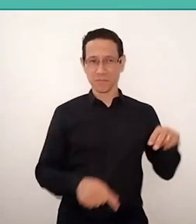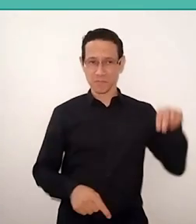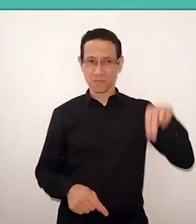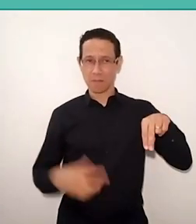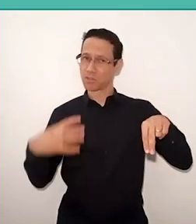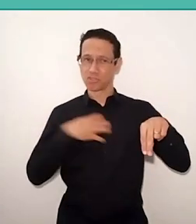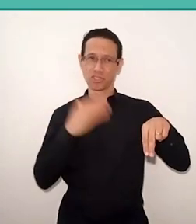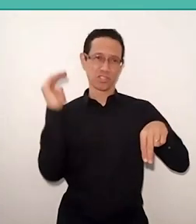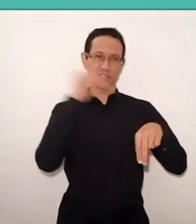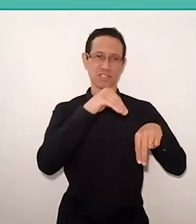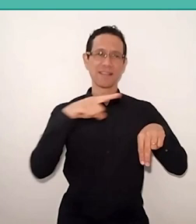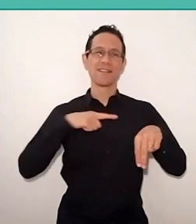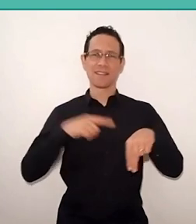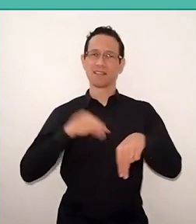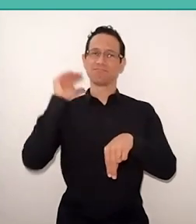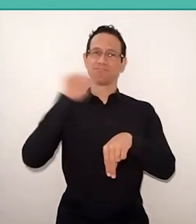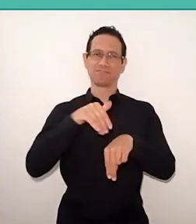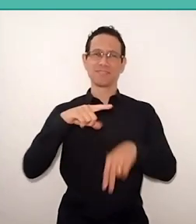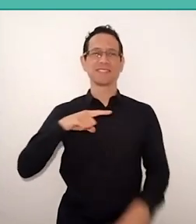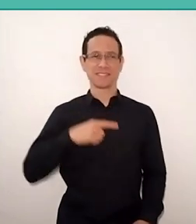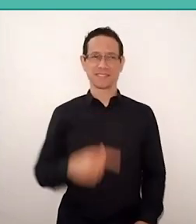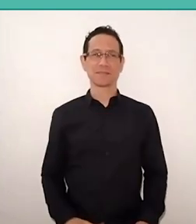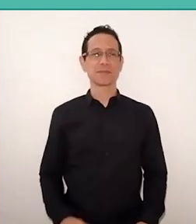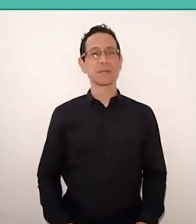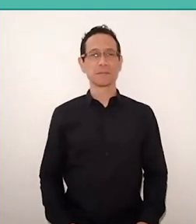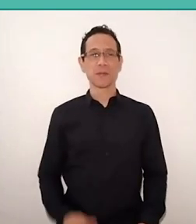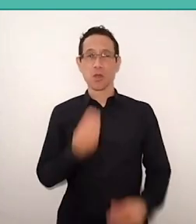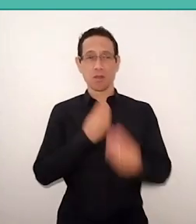he only ate Brazilian food…